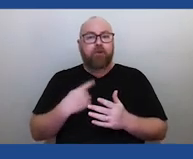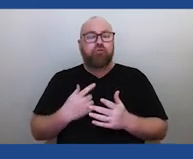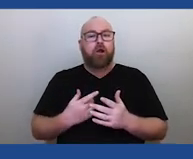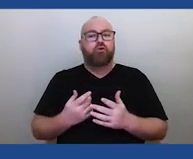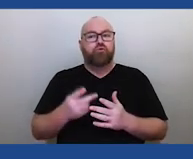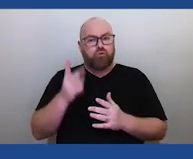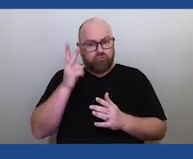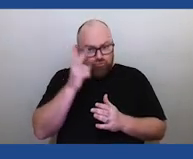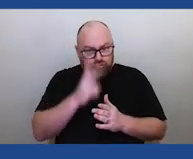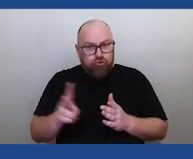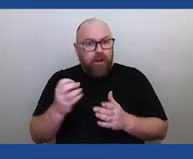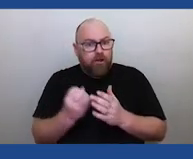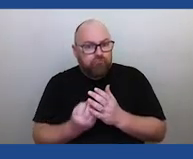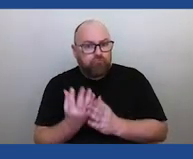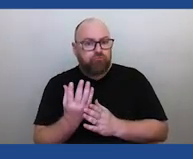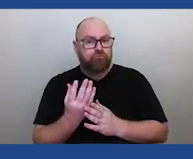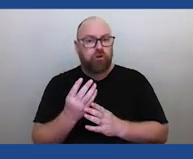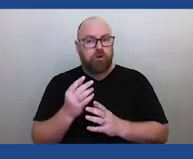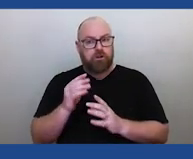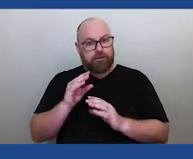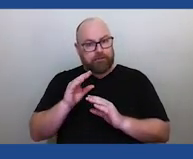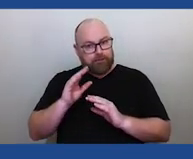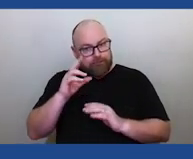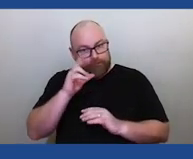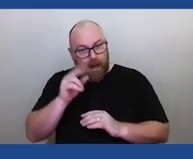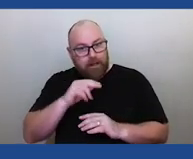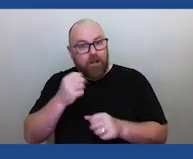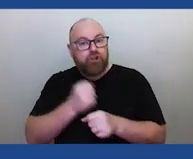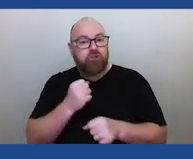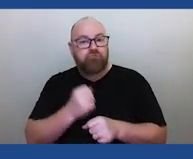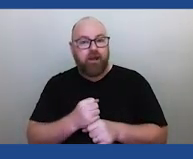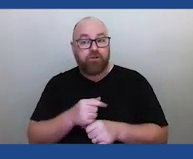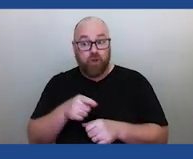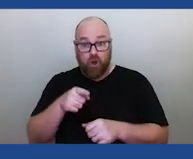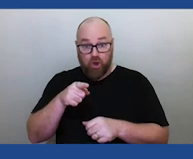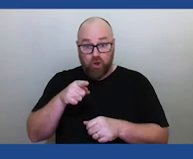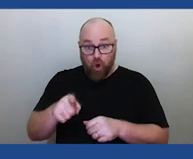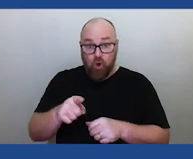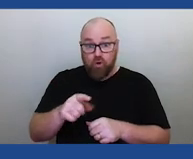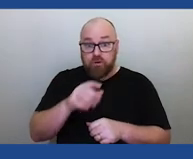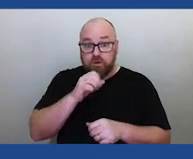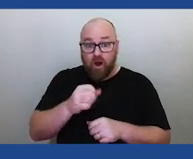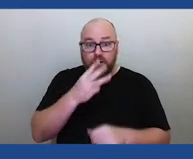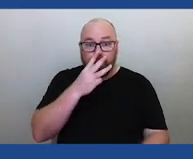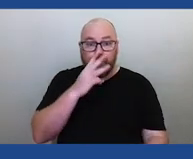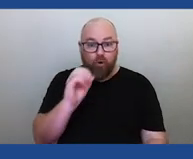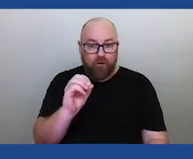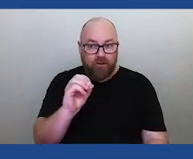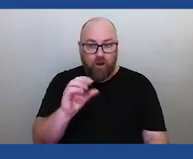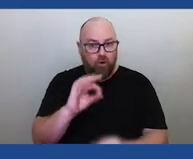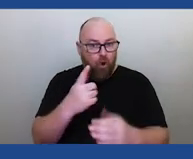to help teach the younger generations. When I say younger generations, I'm talking guys in their thirties, not necessarily just children,